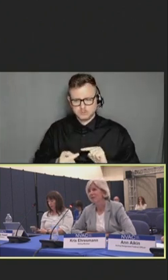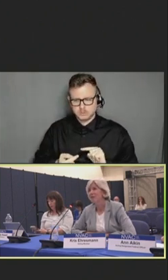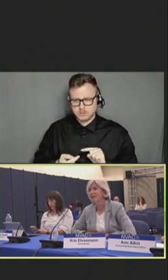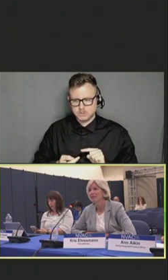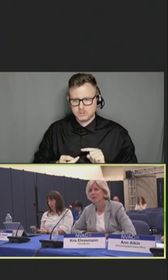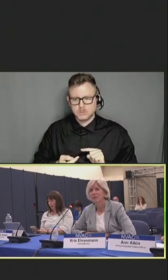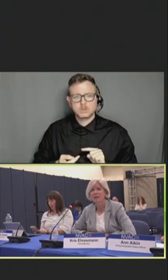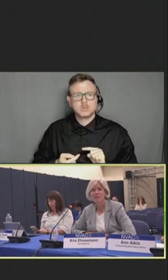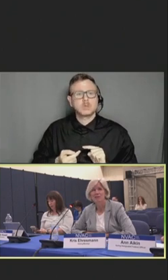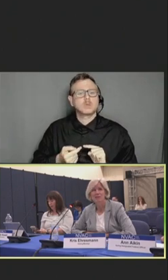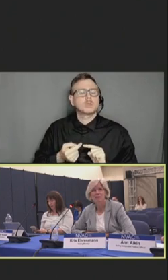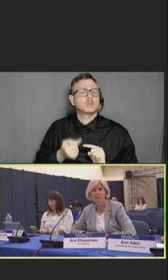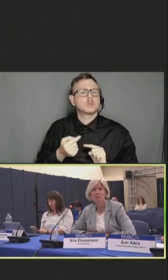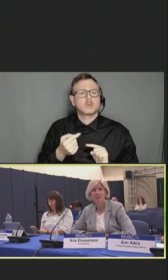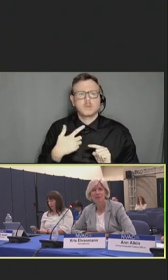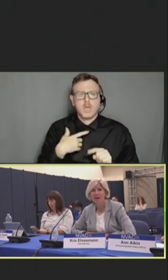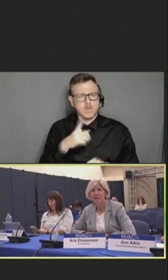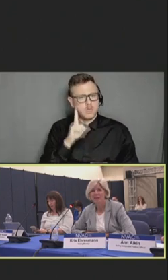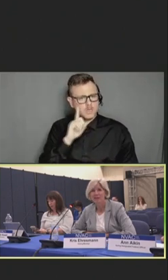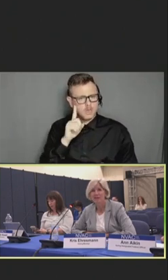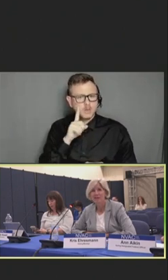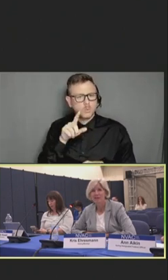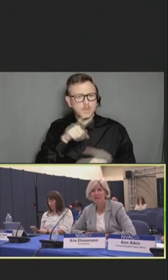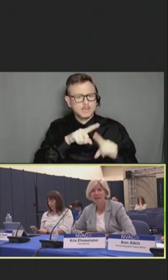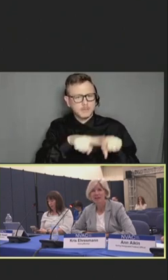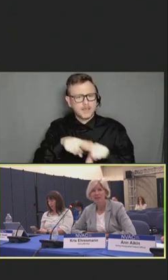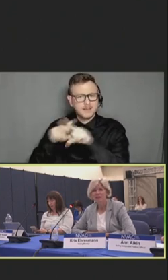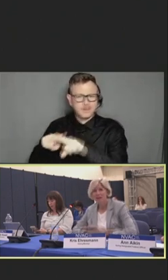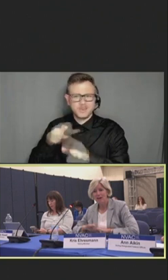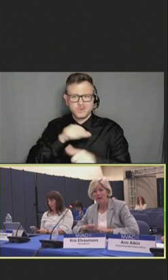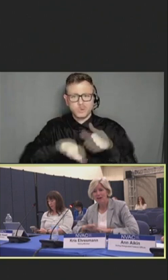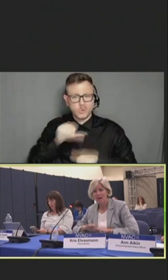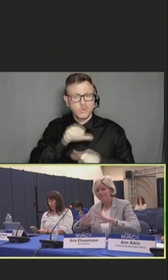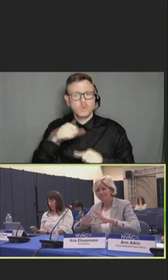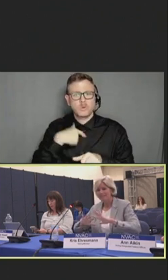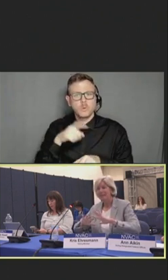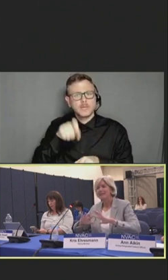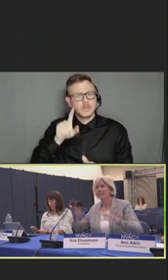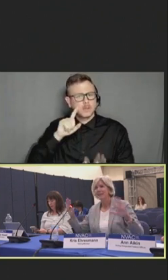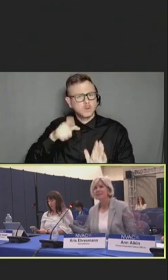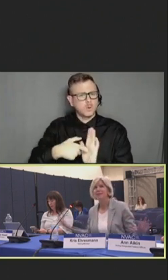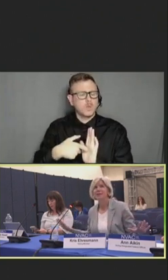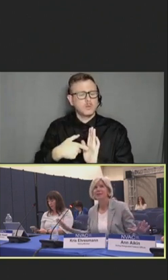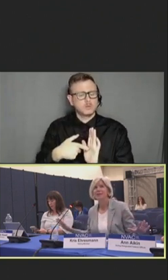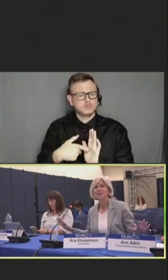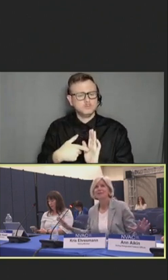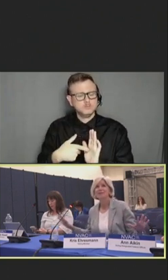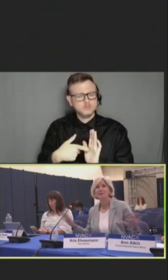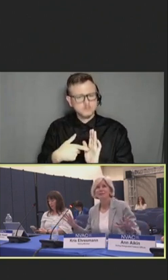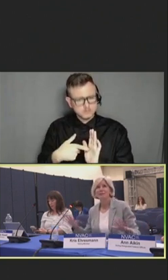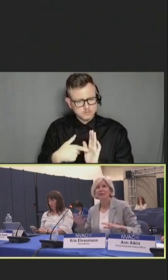And so, I think it's just important to acknowledge that our -- the extent of our system that